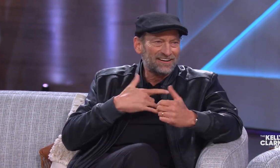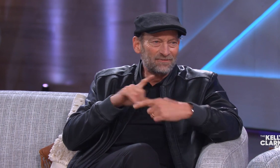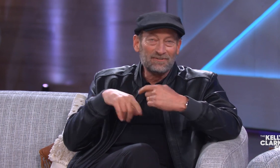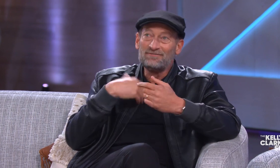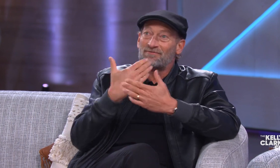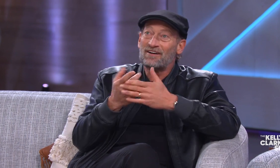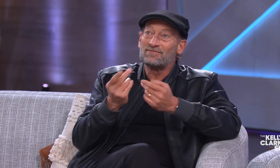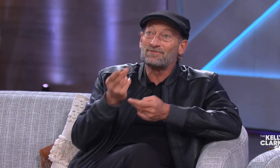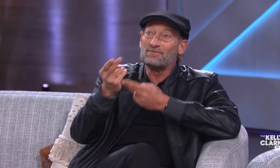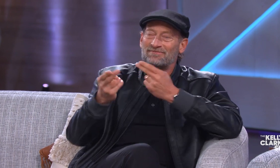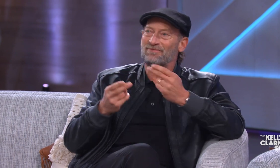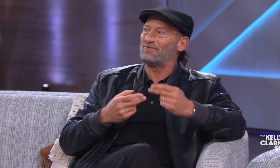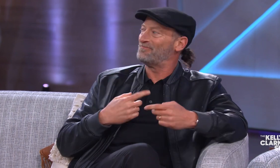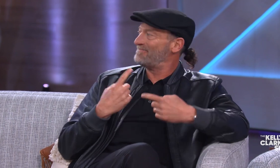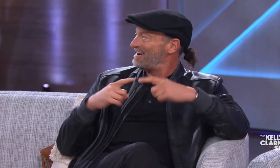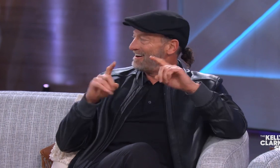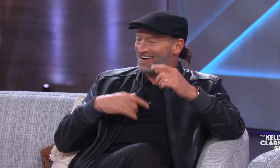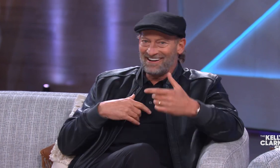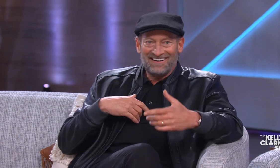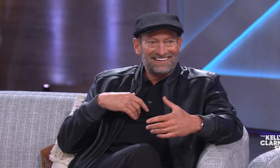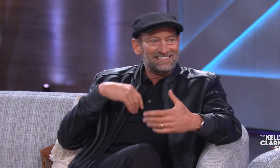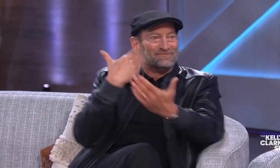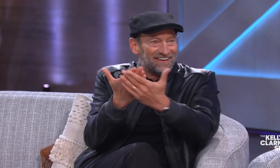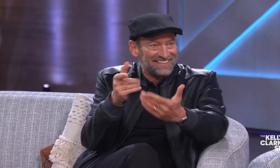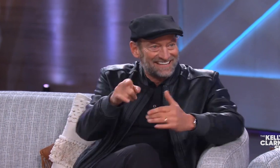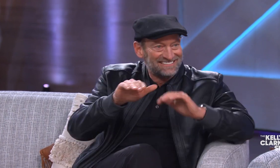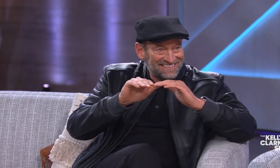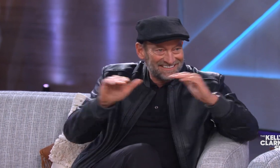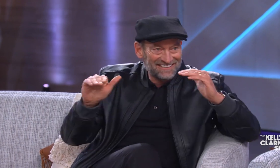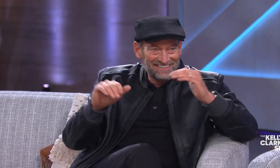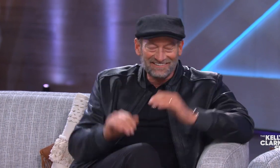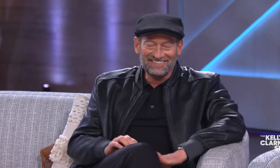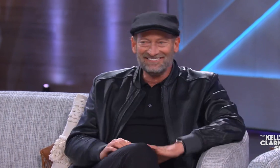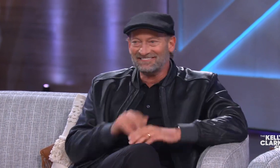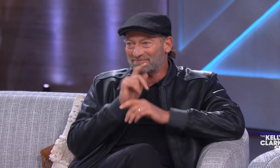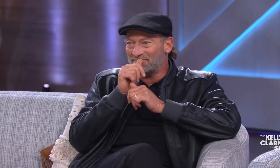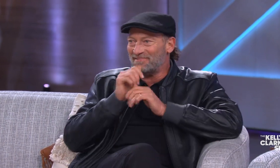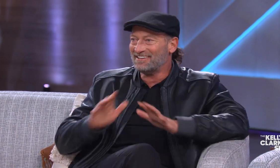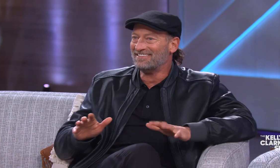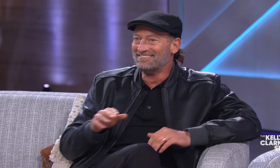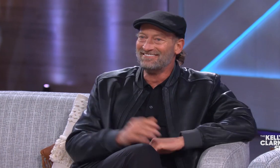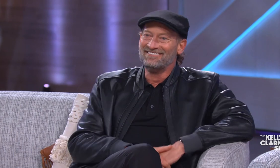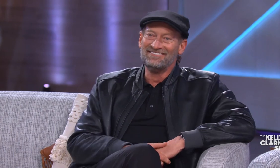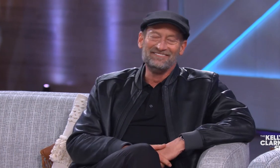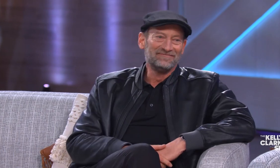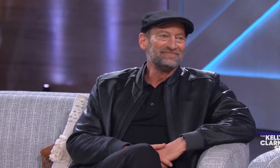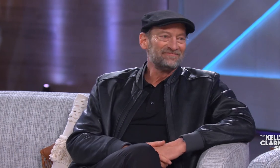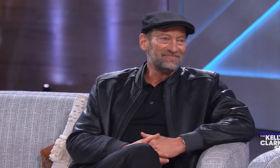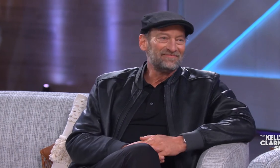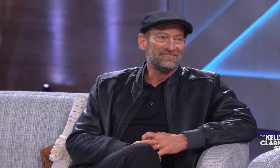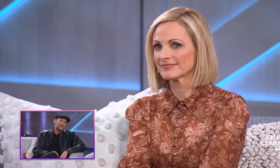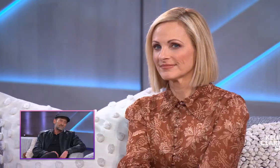an honorary PhD when getting these nominations (audience clapping) and it's like I'm finally arrived at their level and I feel so blessed.